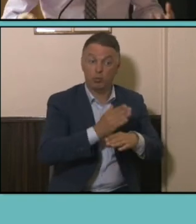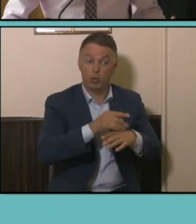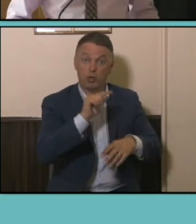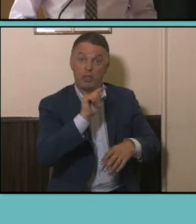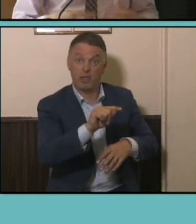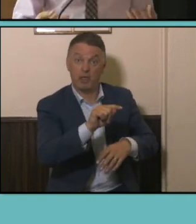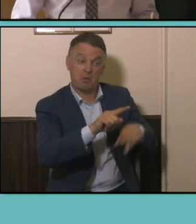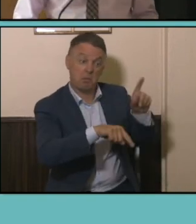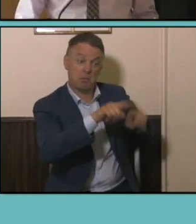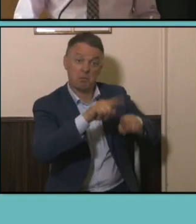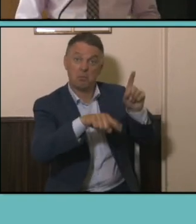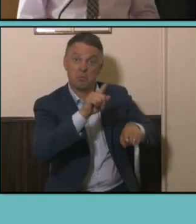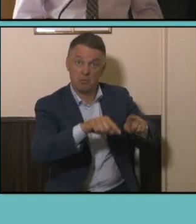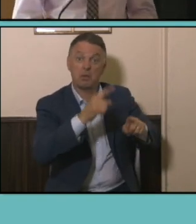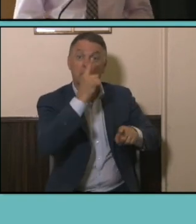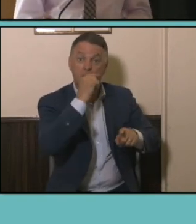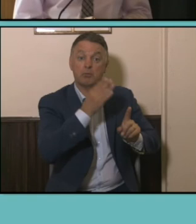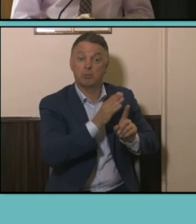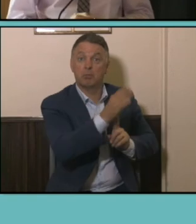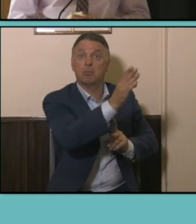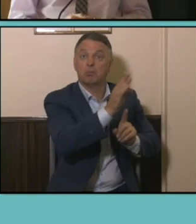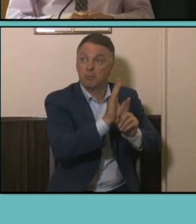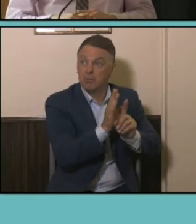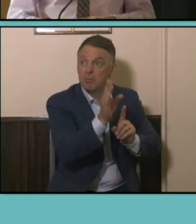people working in a particular industry can bring I know certainly what I've